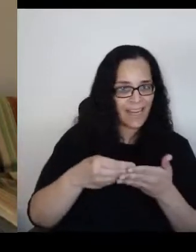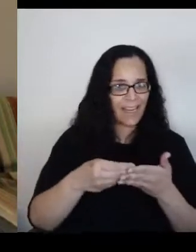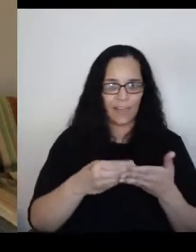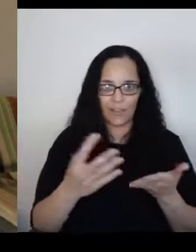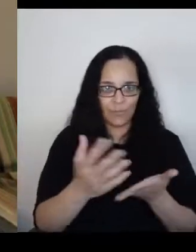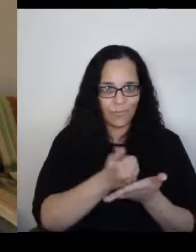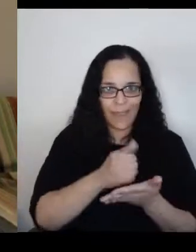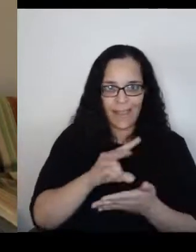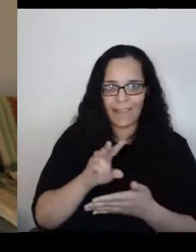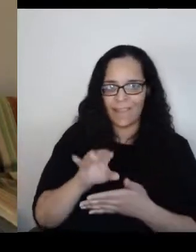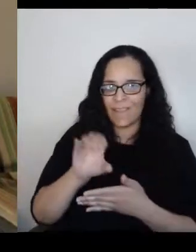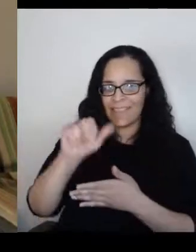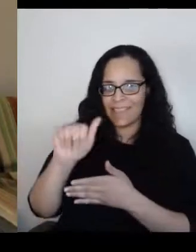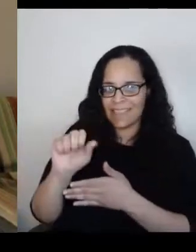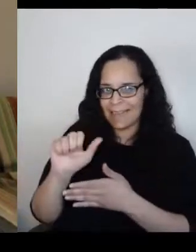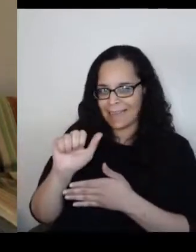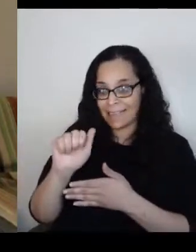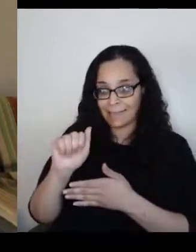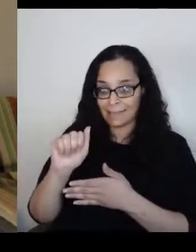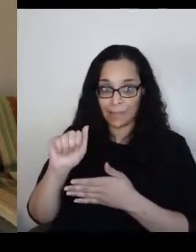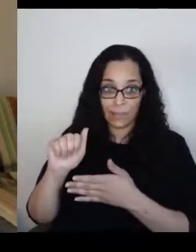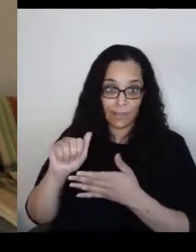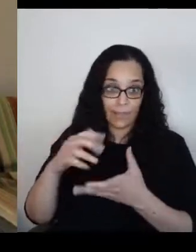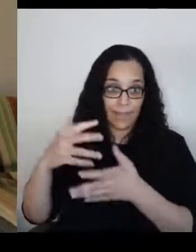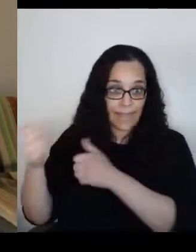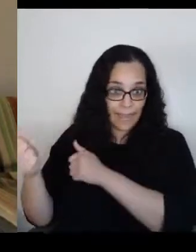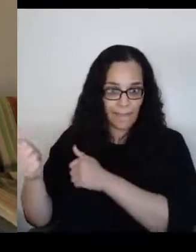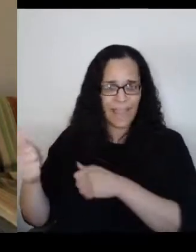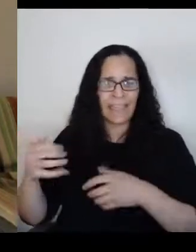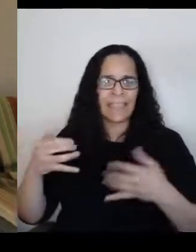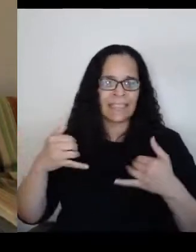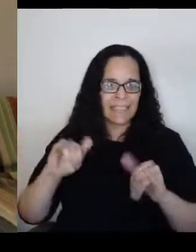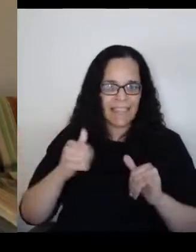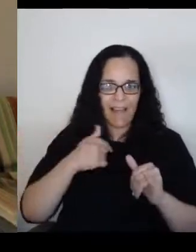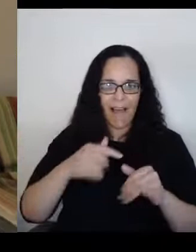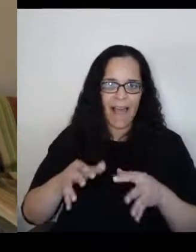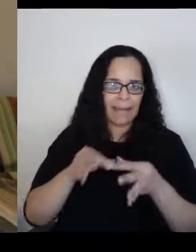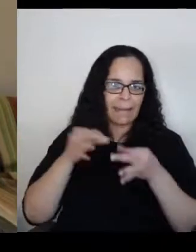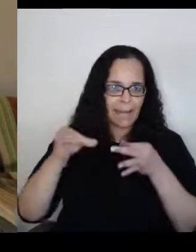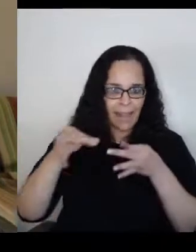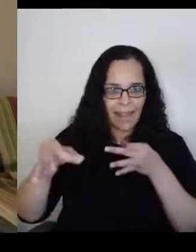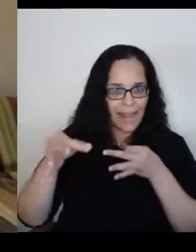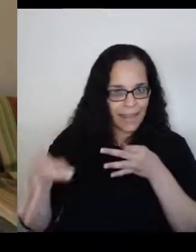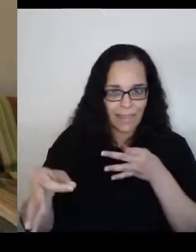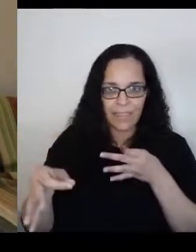there were delays constantly which I'll go into, I hope, later on with,